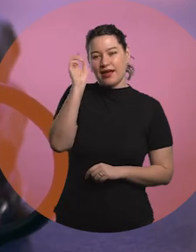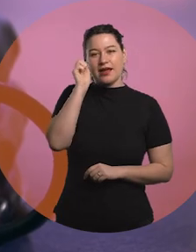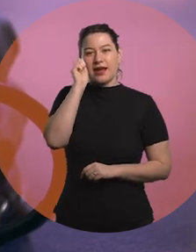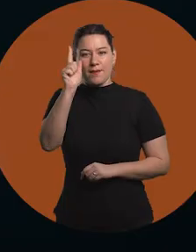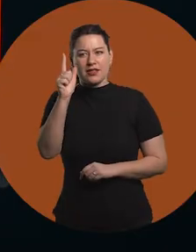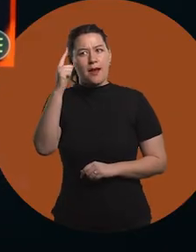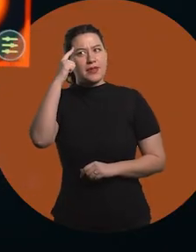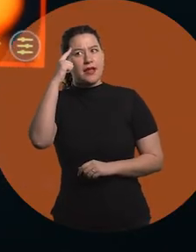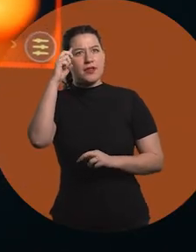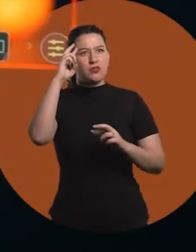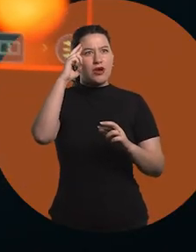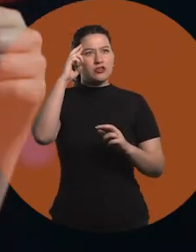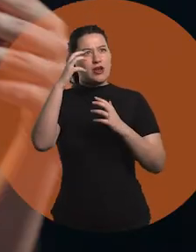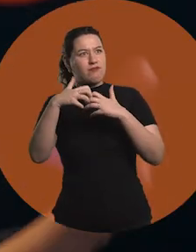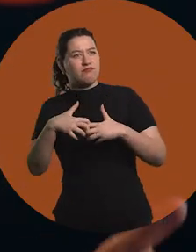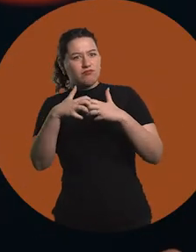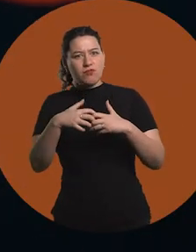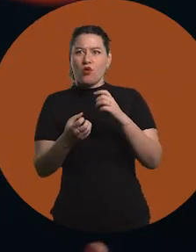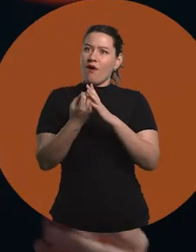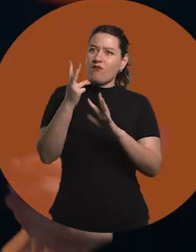to think critically, to work on new things.